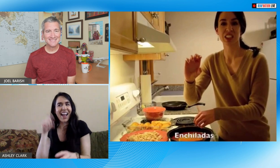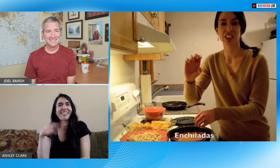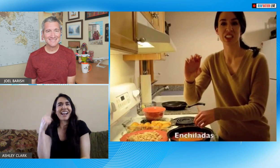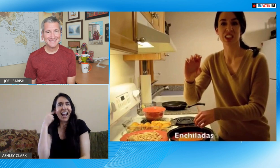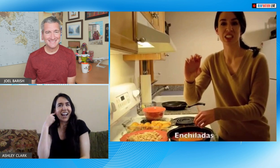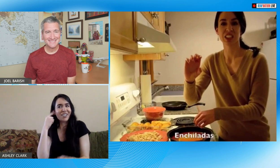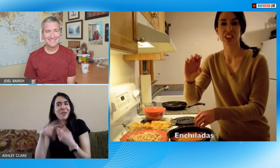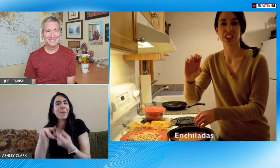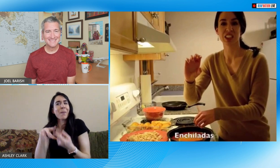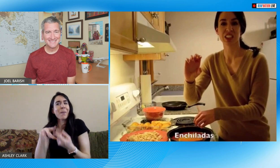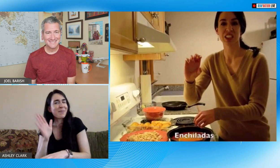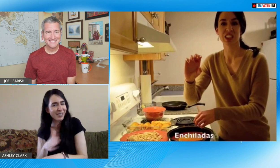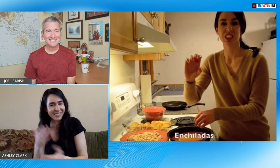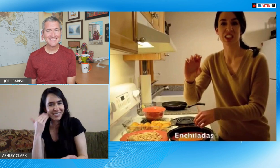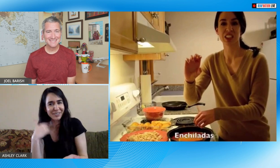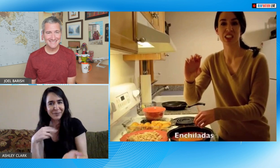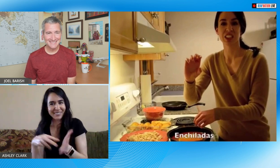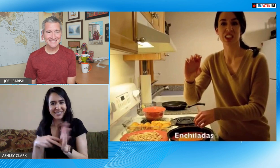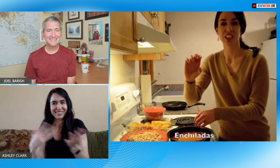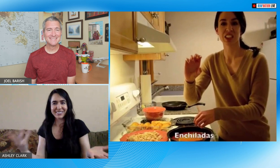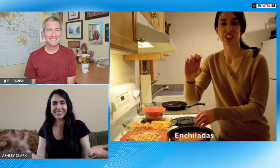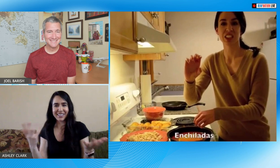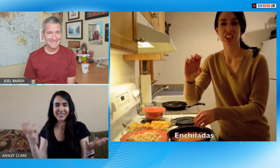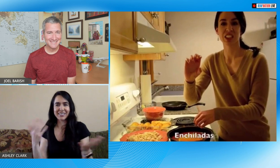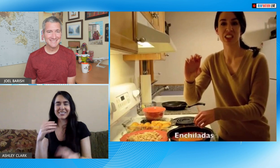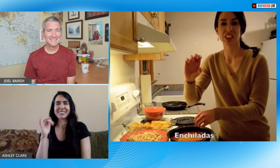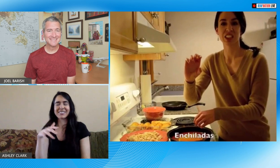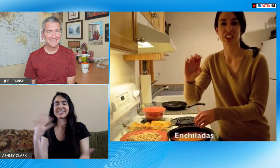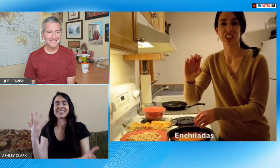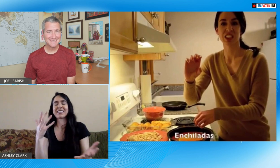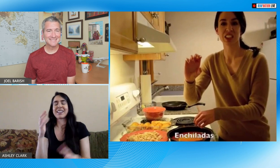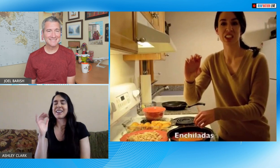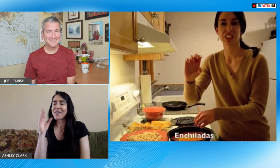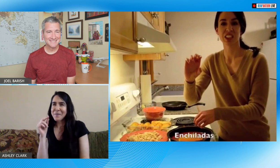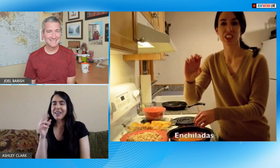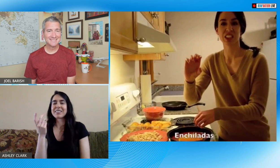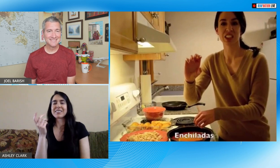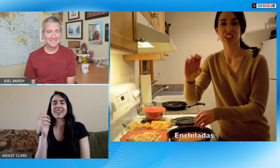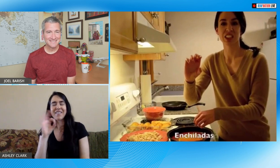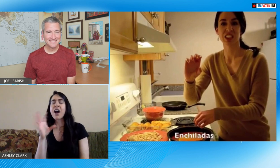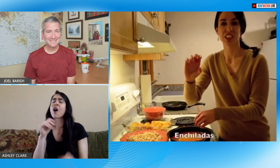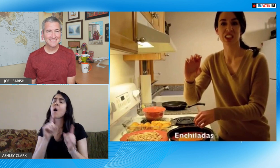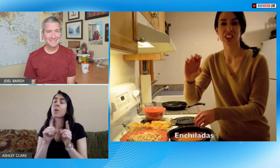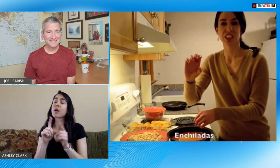don't listen to music you would have to hear to appreciate the music so I tell